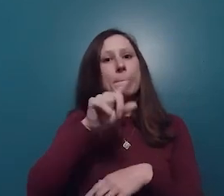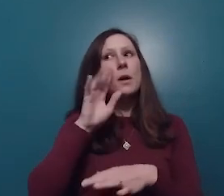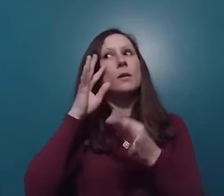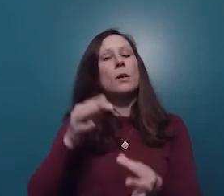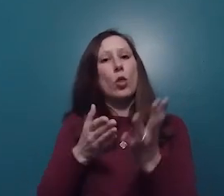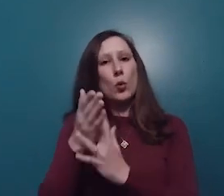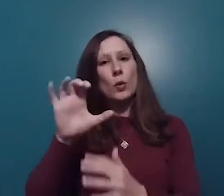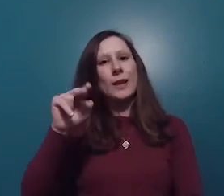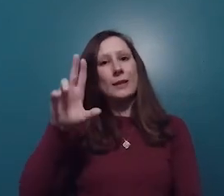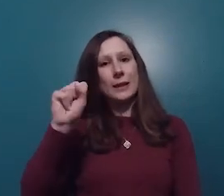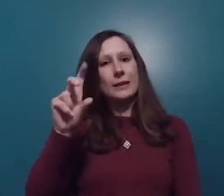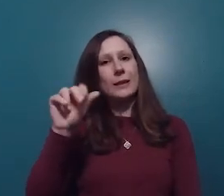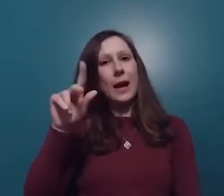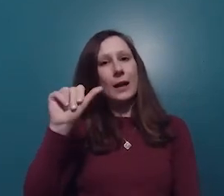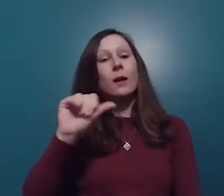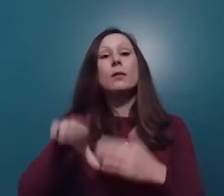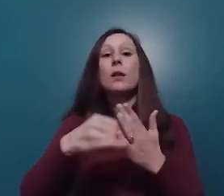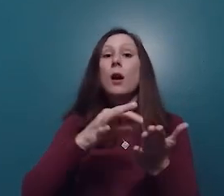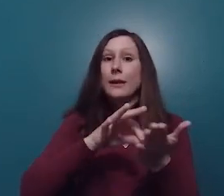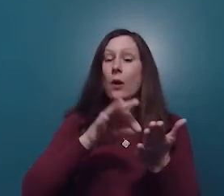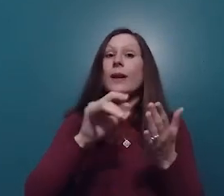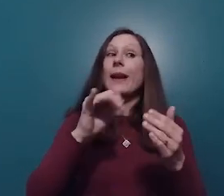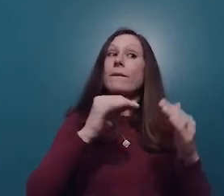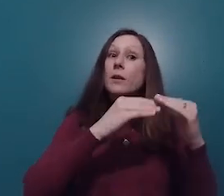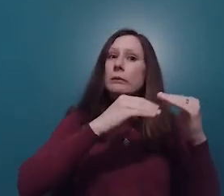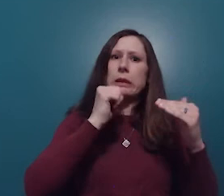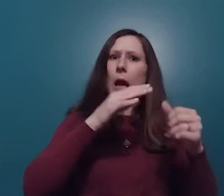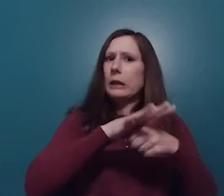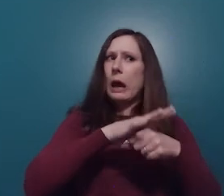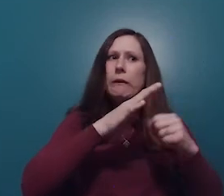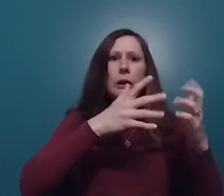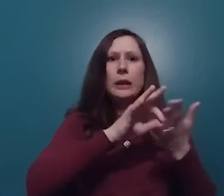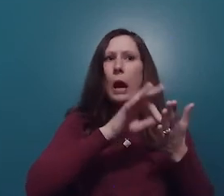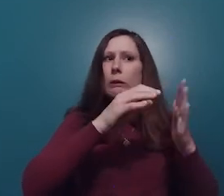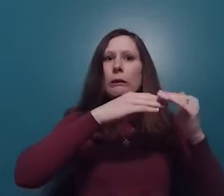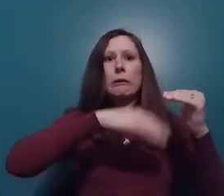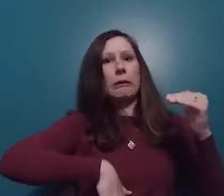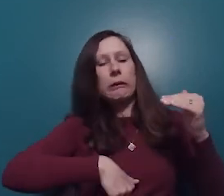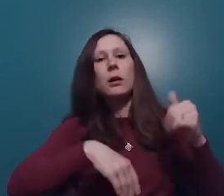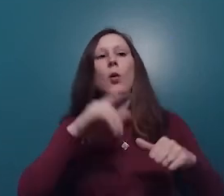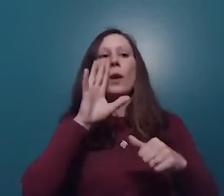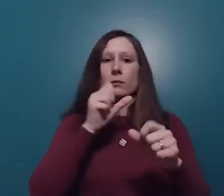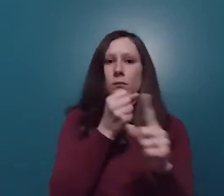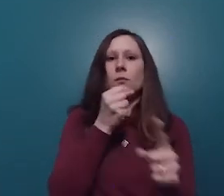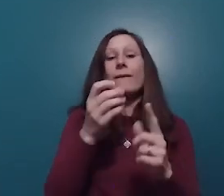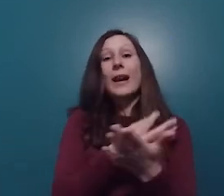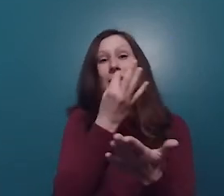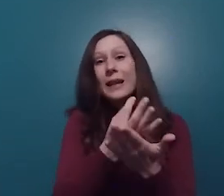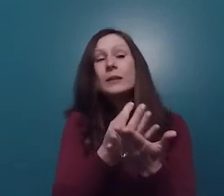is determined by census data. An undercount impacts all of us. Undercounts will impact how communities access education,